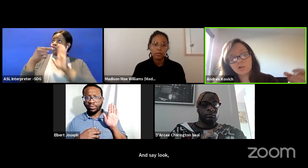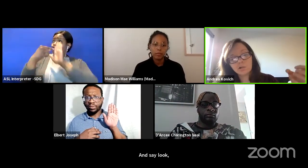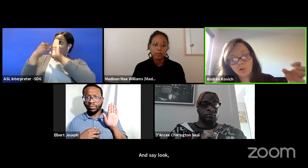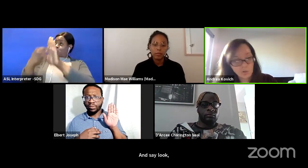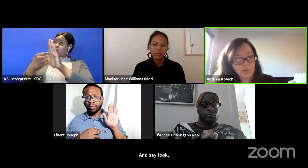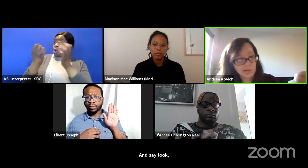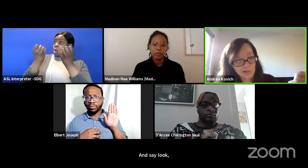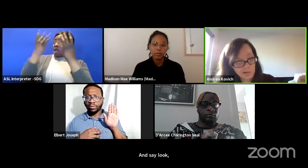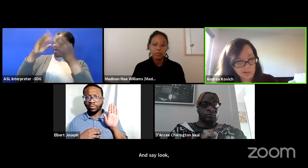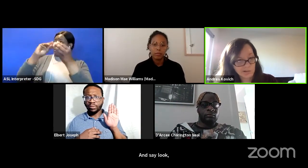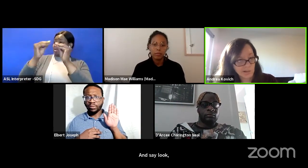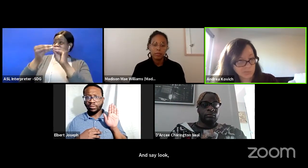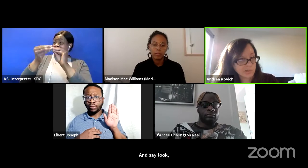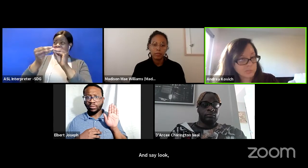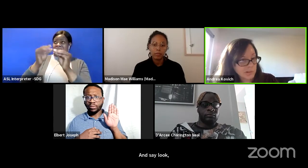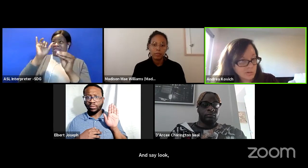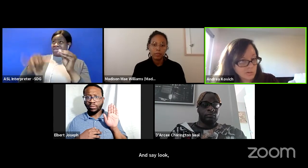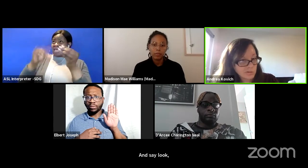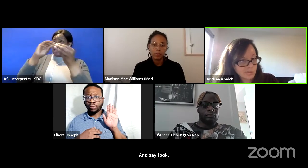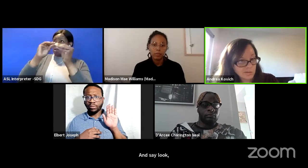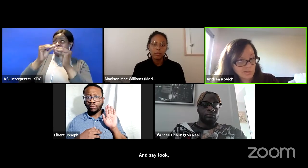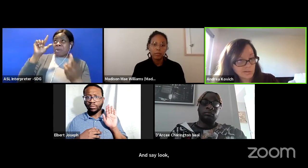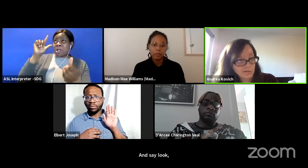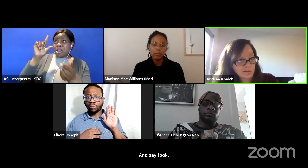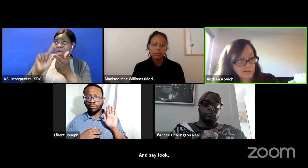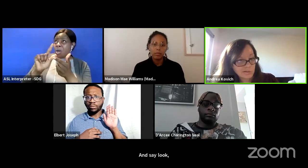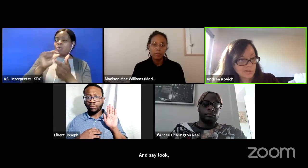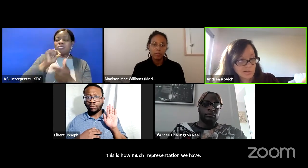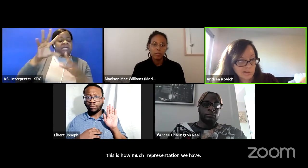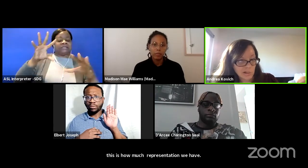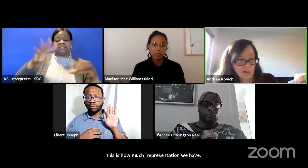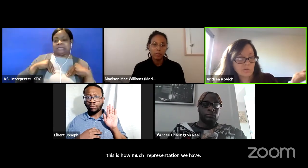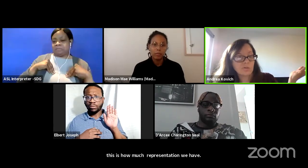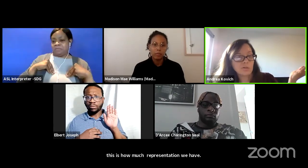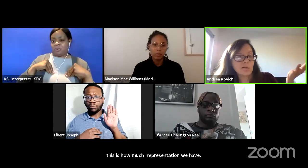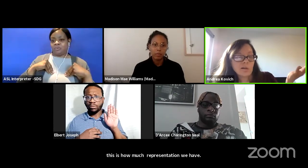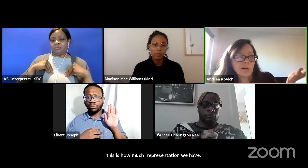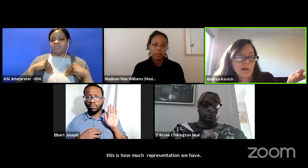and this is totally unacceptable. So